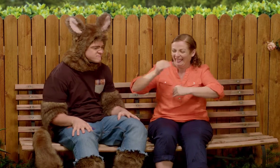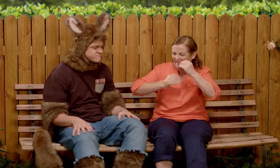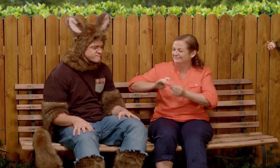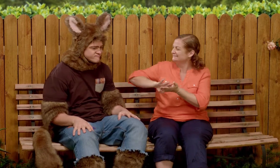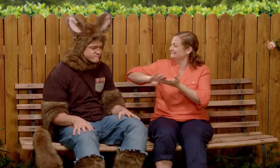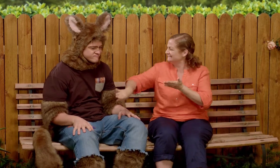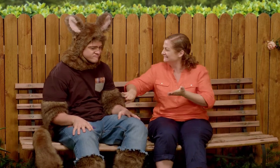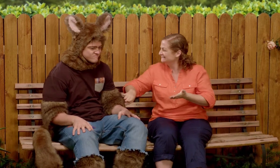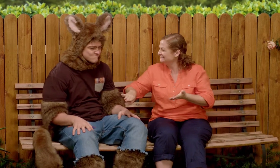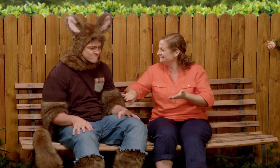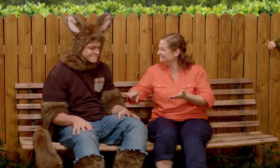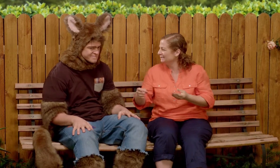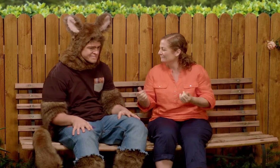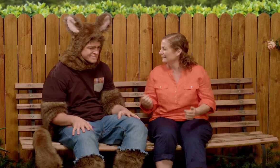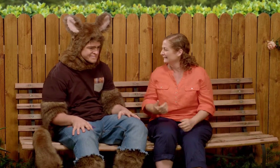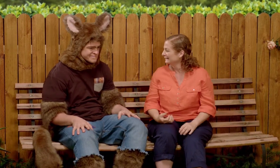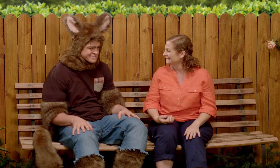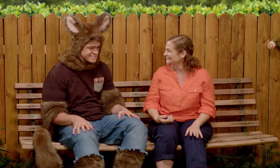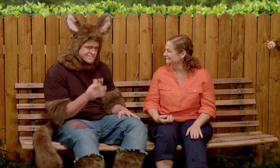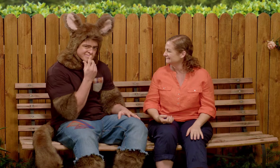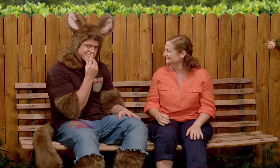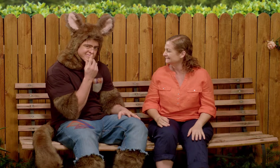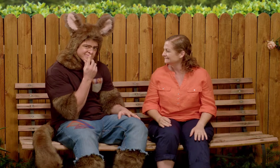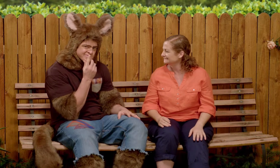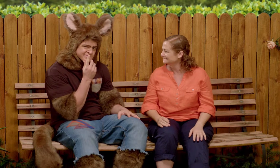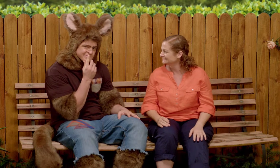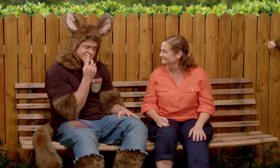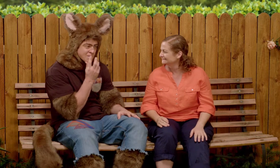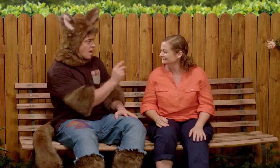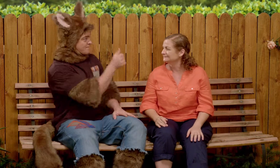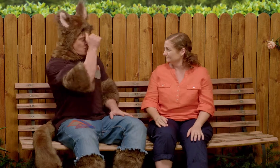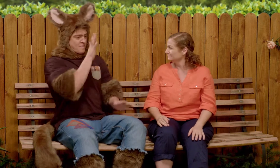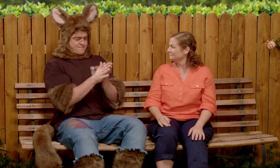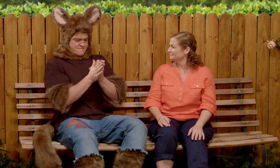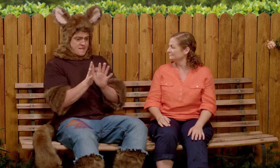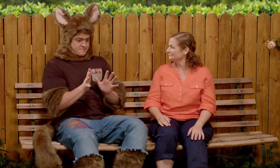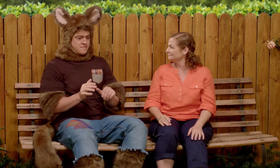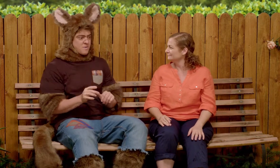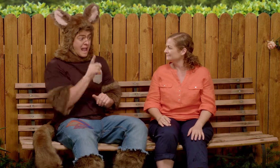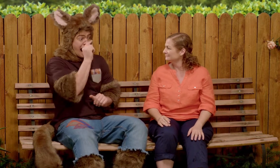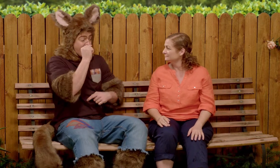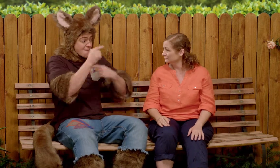that doesn't involve food? Hmm, I know.